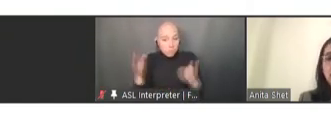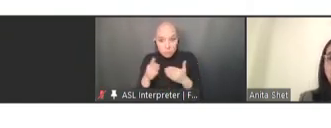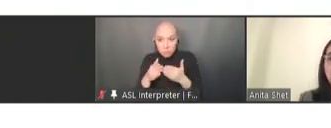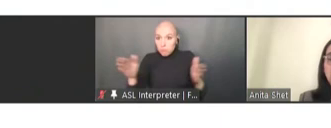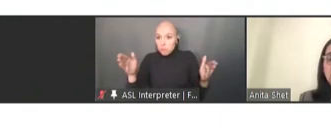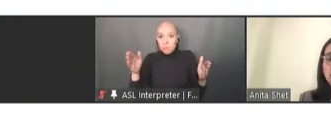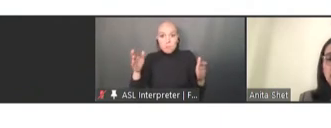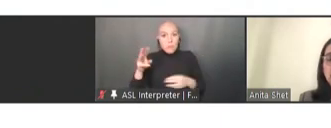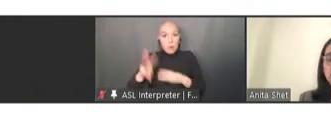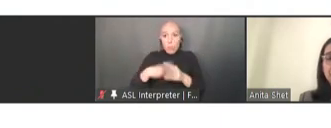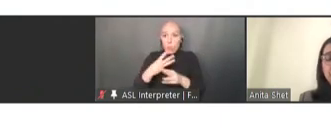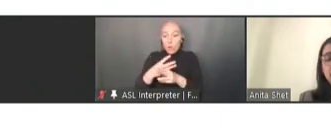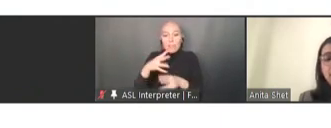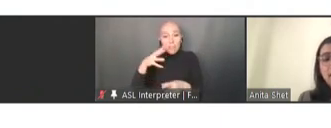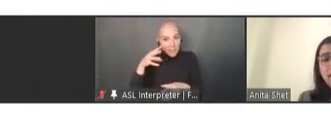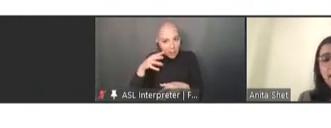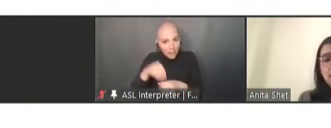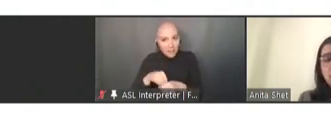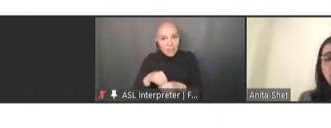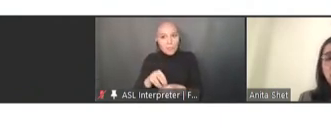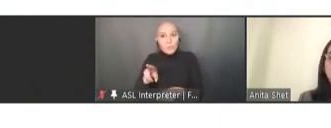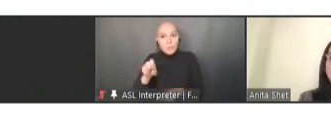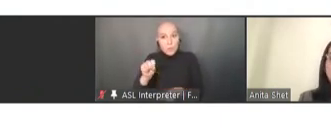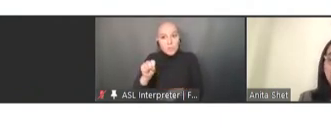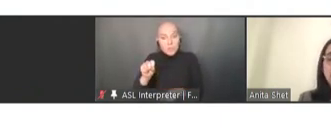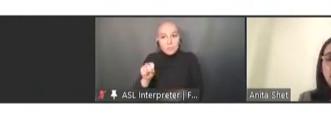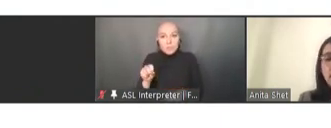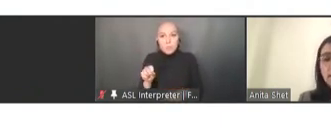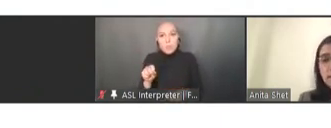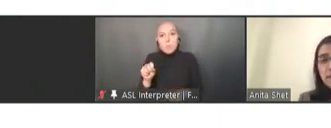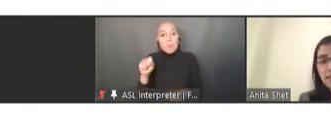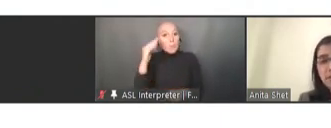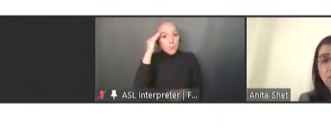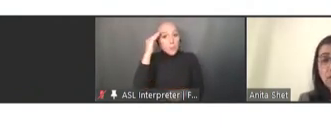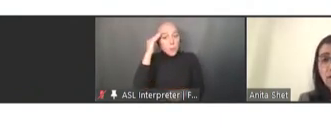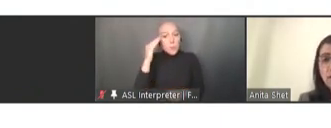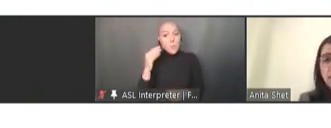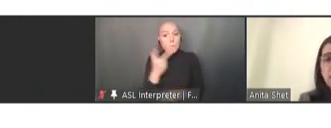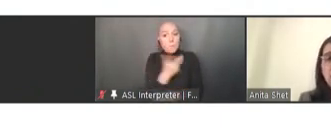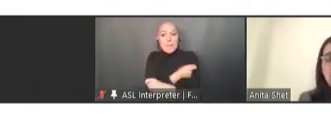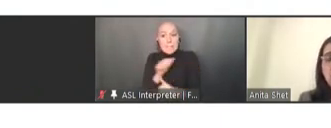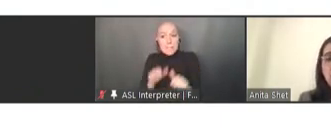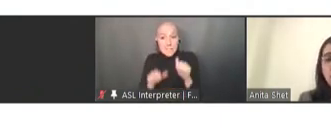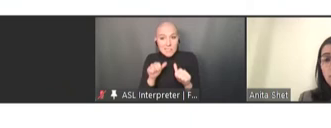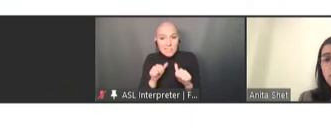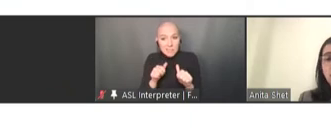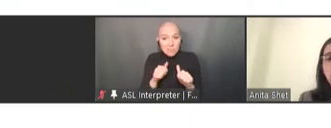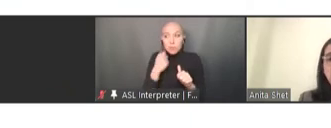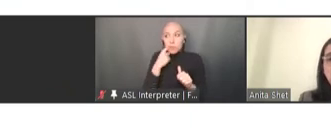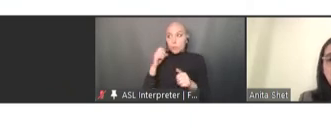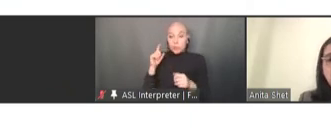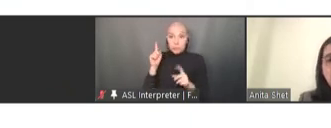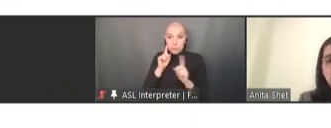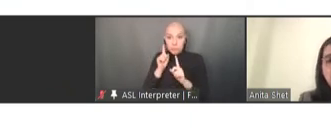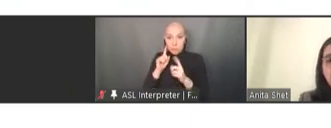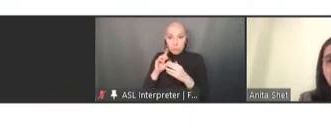United States. And we know that vaccine-hesitancy, as you just heard, was a major reason for that.